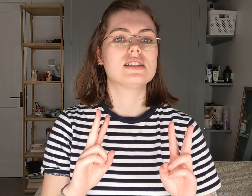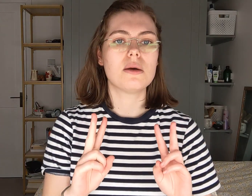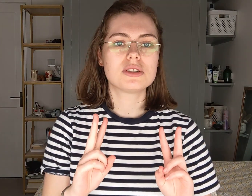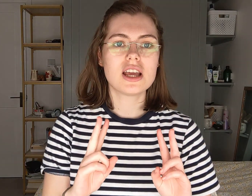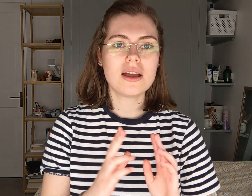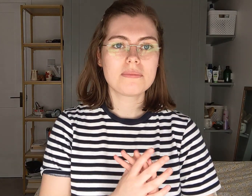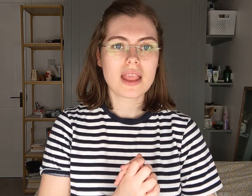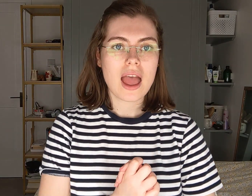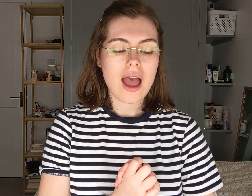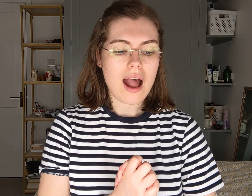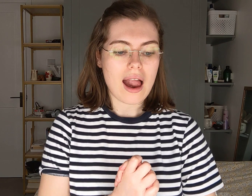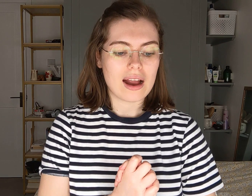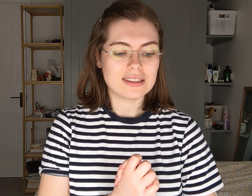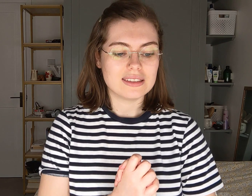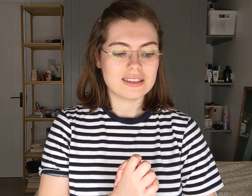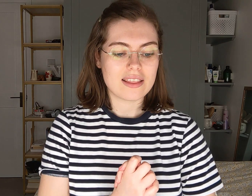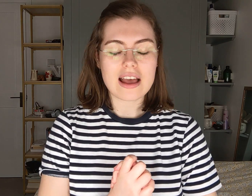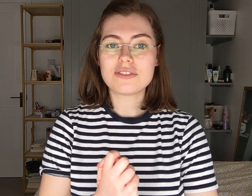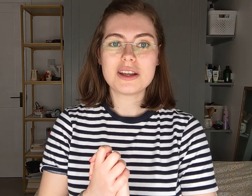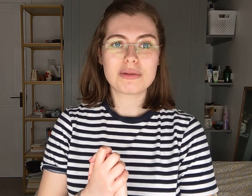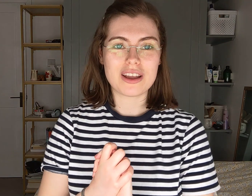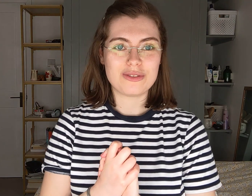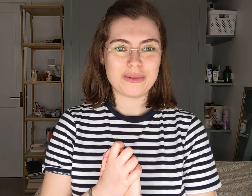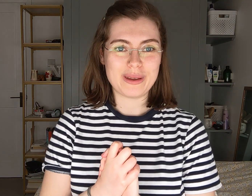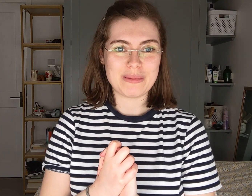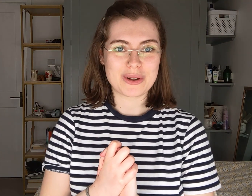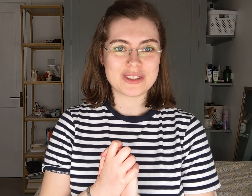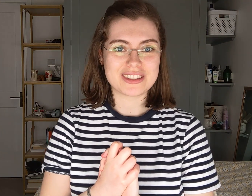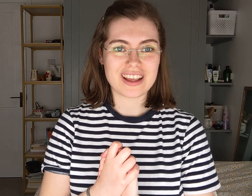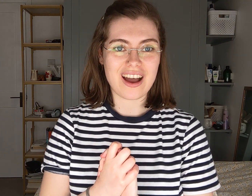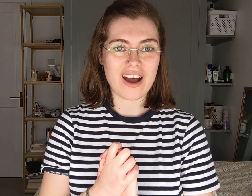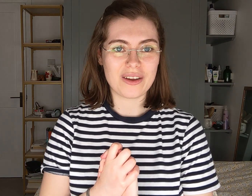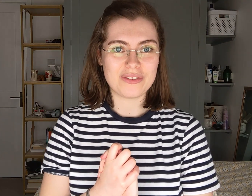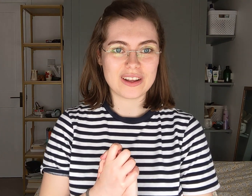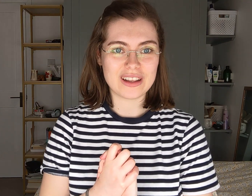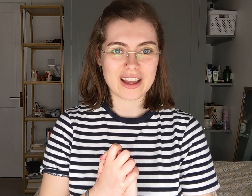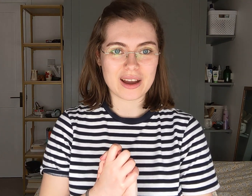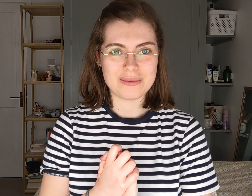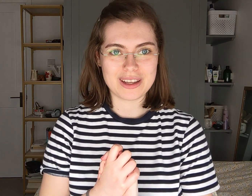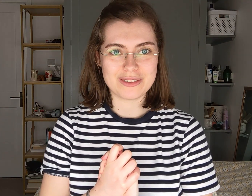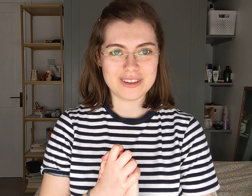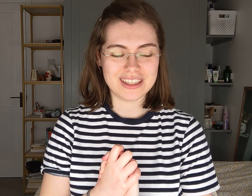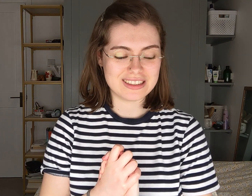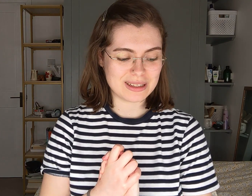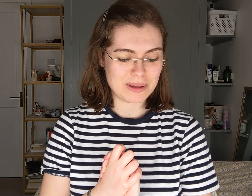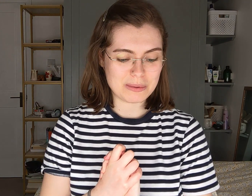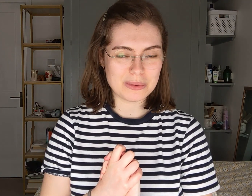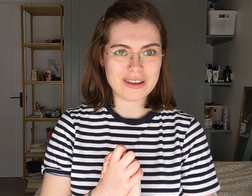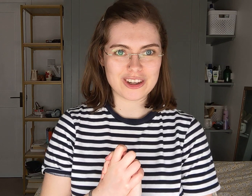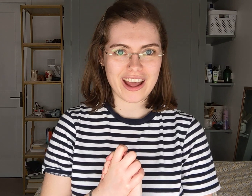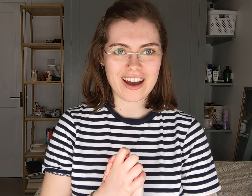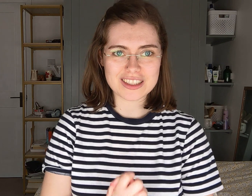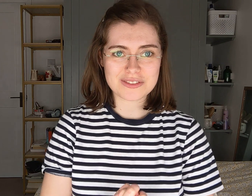interpreter.And that's very brave for me because I feel like I'm inconveniencing people whenever I ask